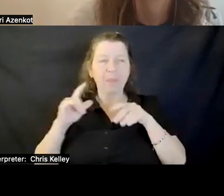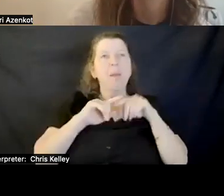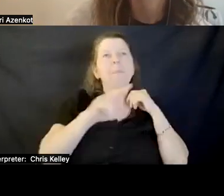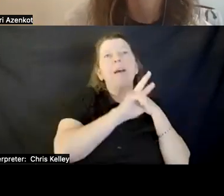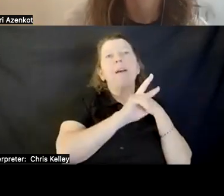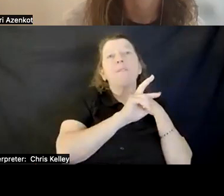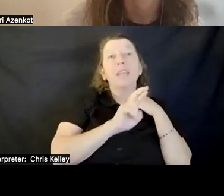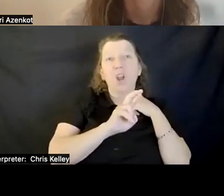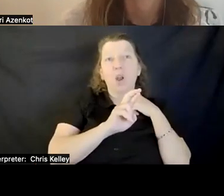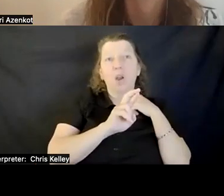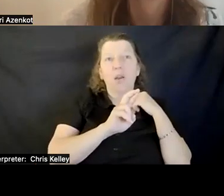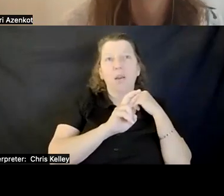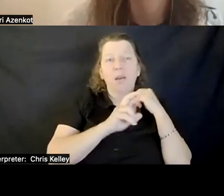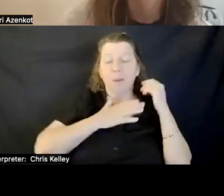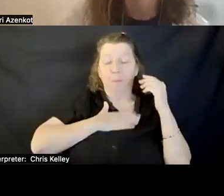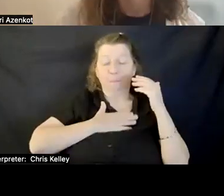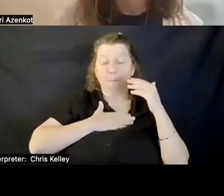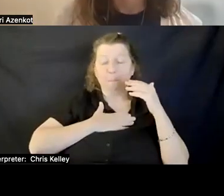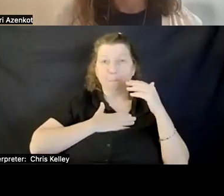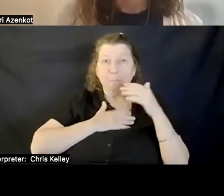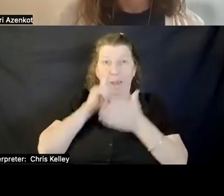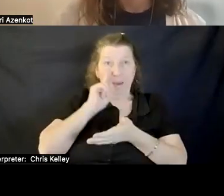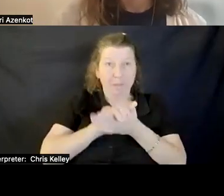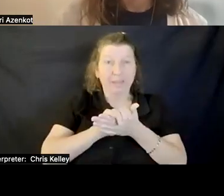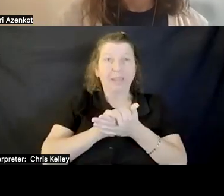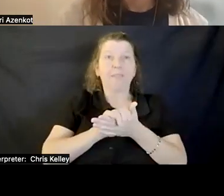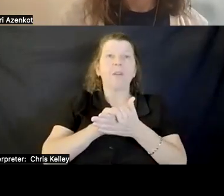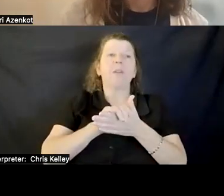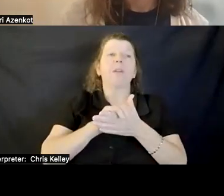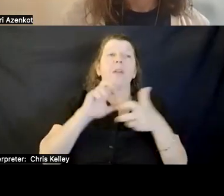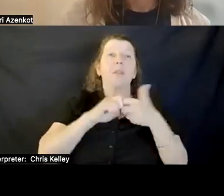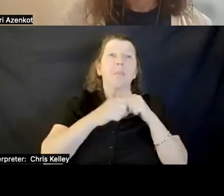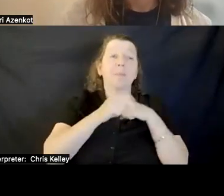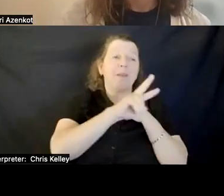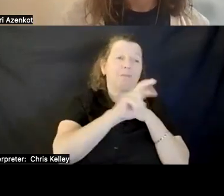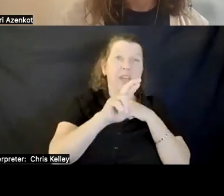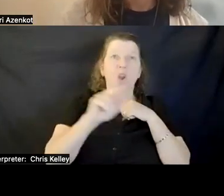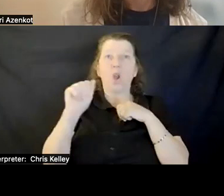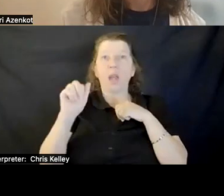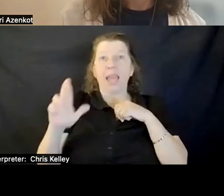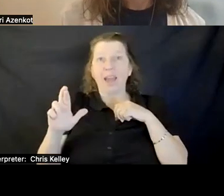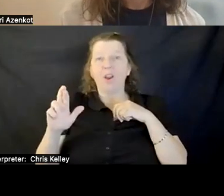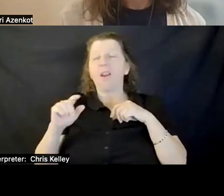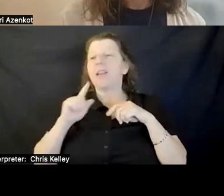WAY THAT I SEE IT, VR AND AR, THERE ARE MANY COMPLETING -- COMPETING PLATFORMS